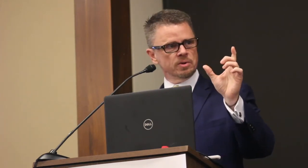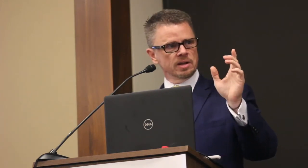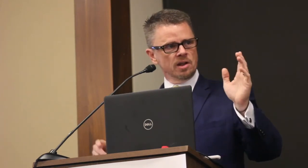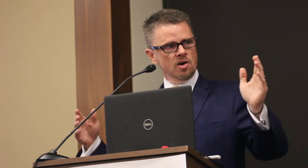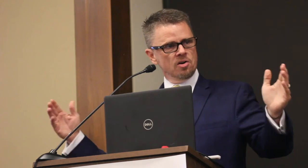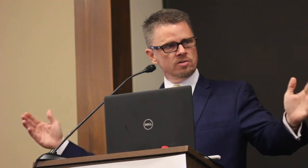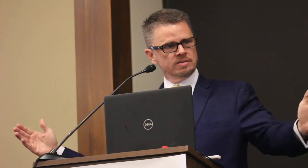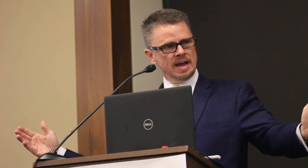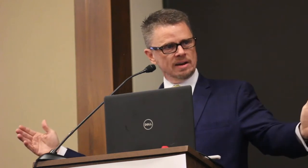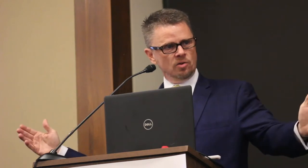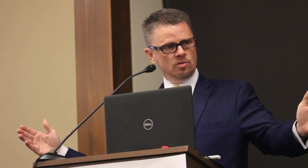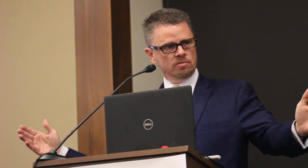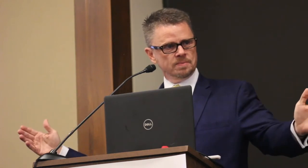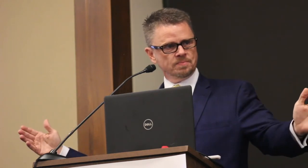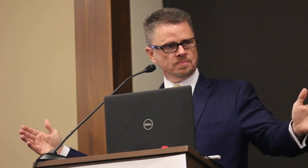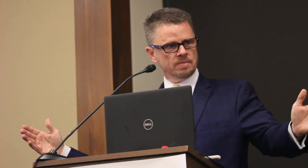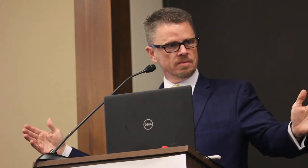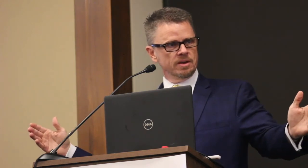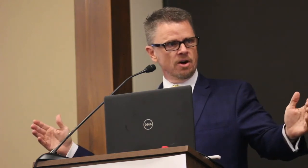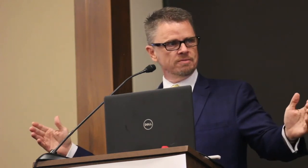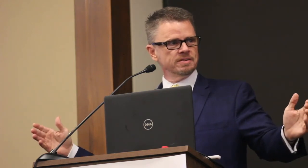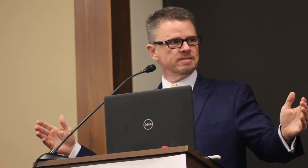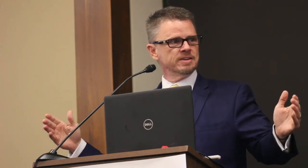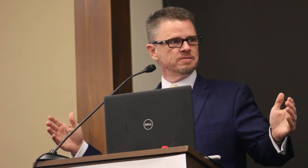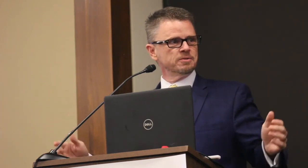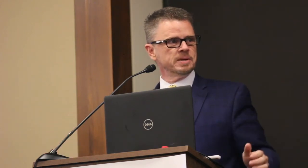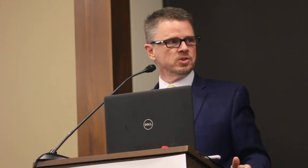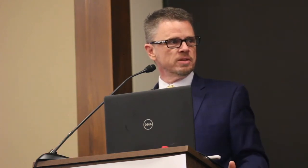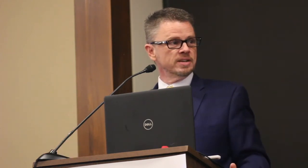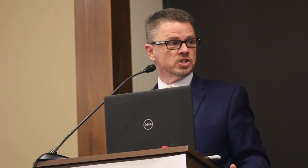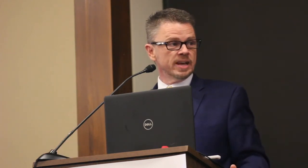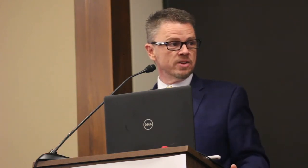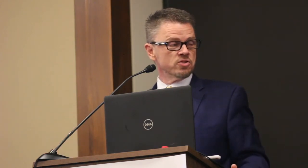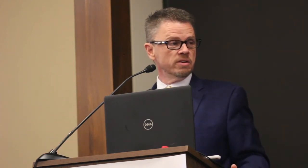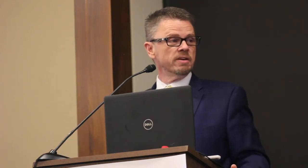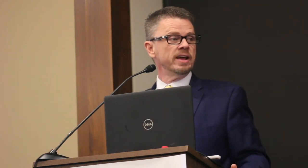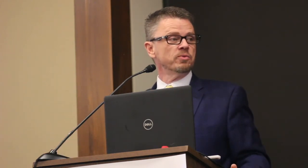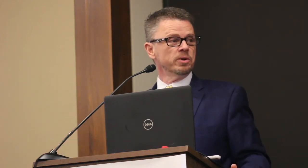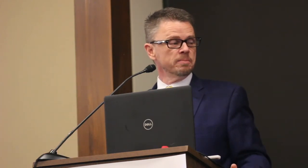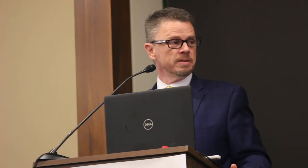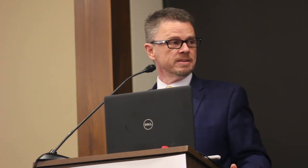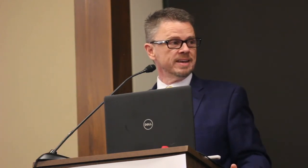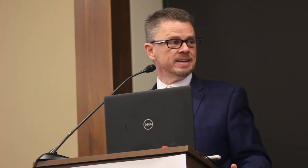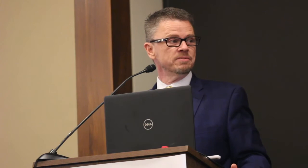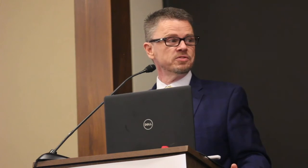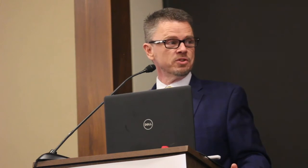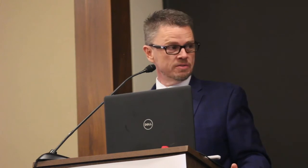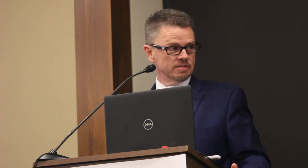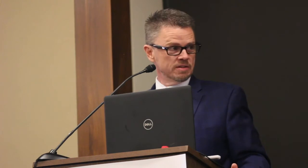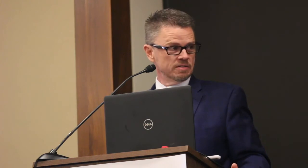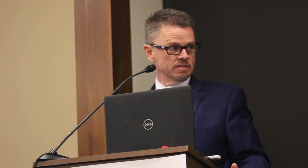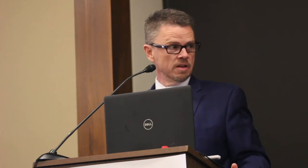a really long title. The Office of Special Education and Rehabilitative Services.